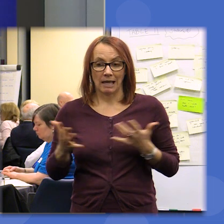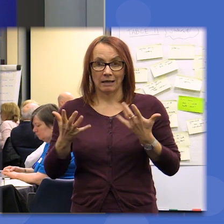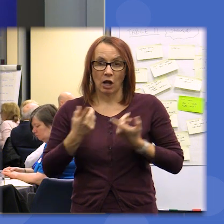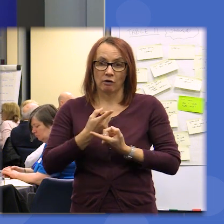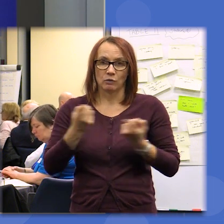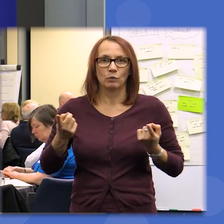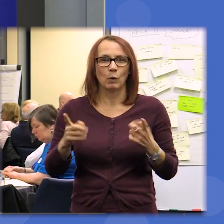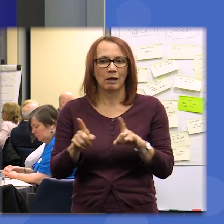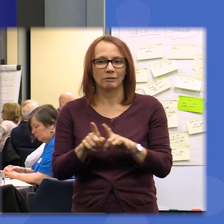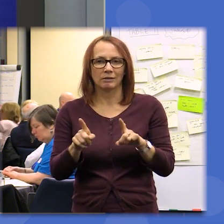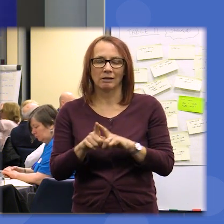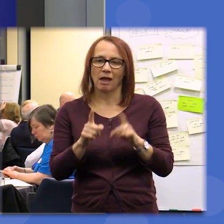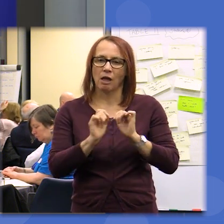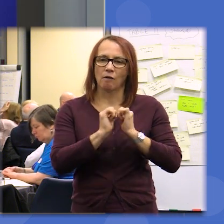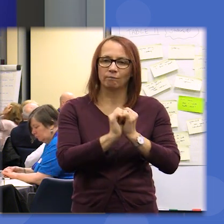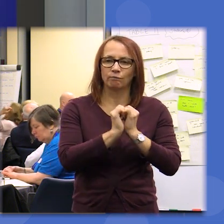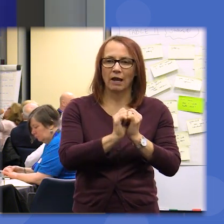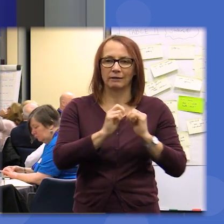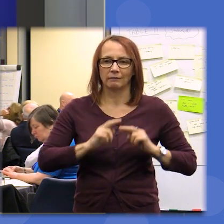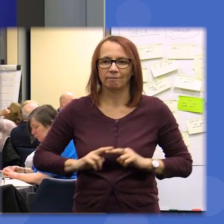as well through your friends and through your families and through sharing